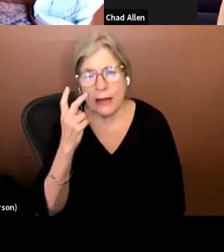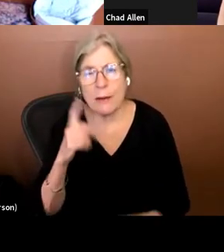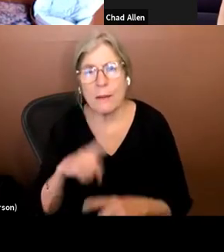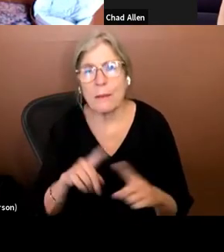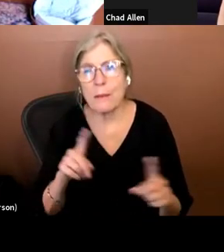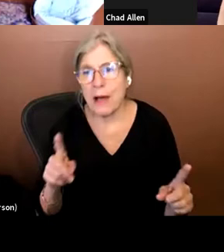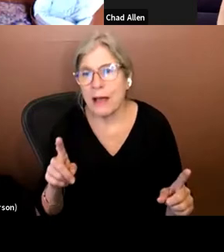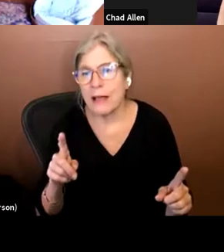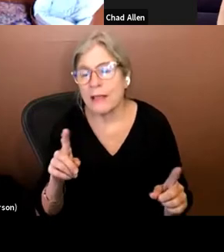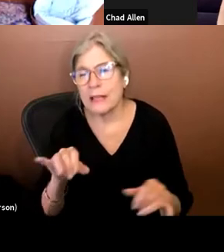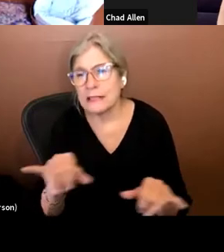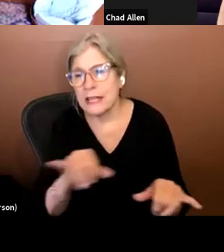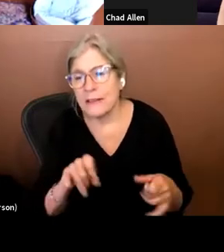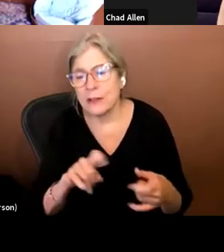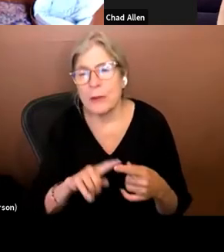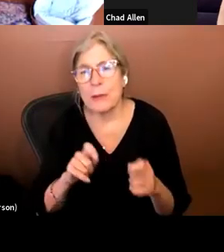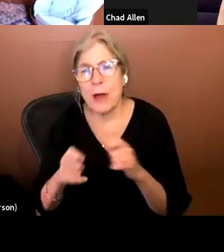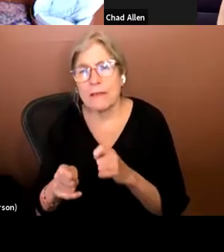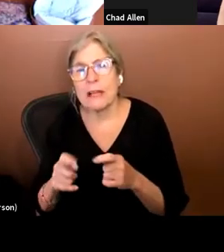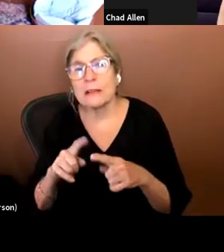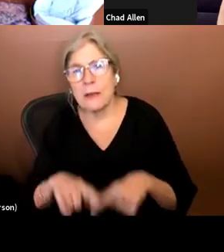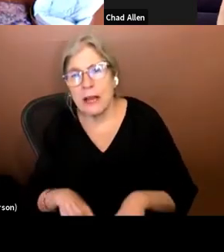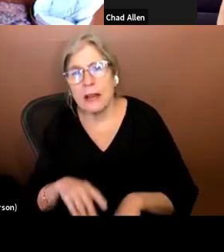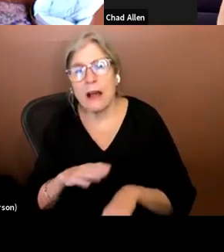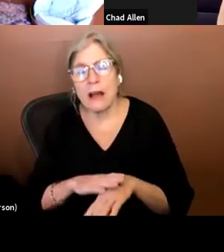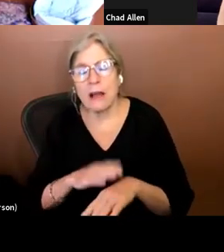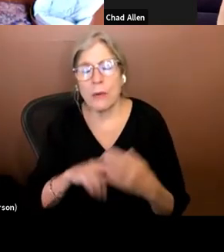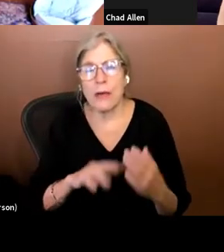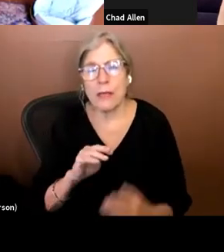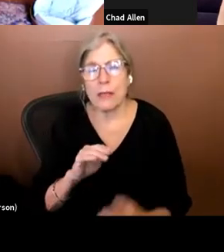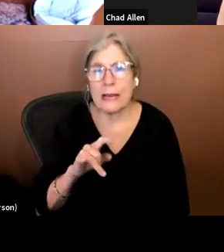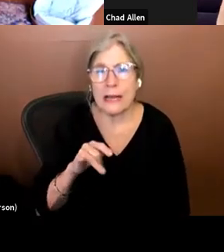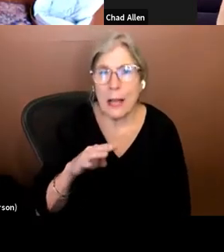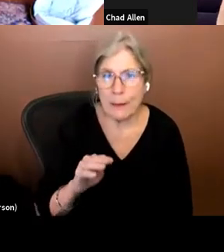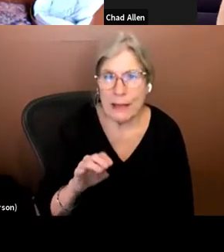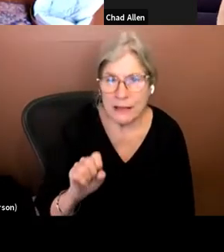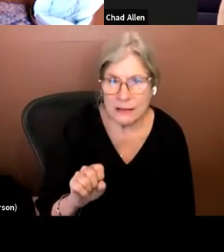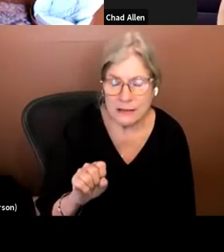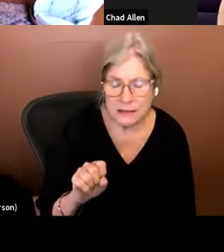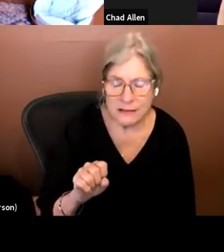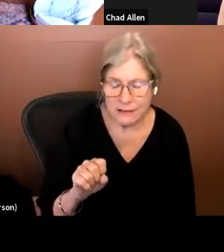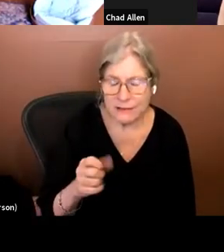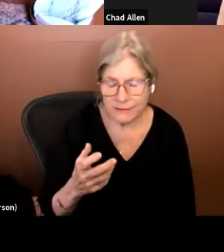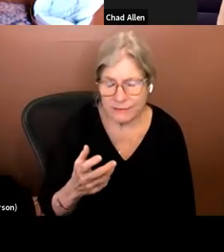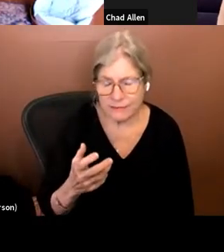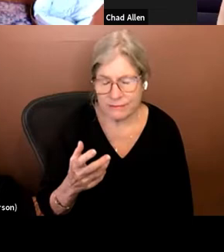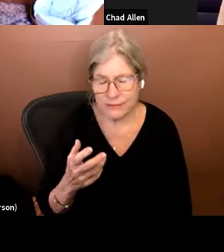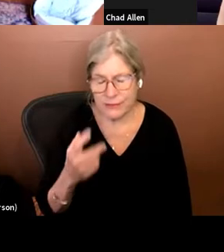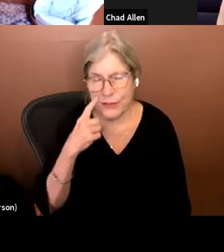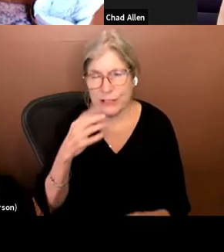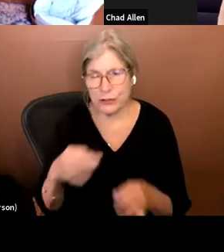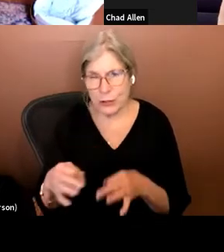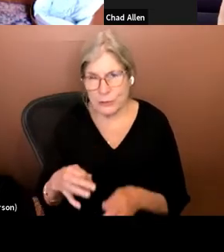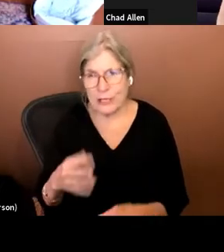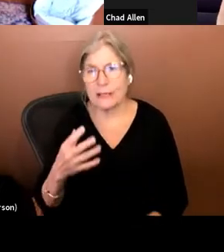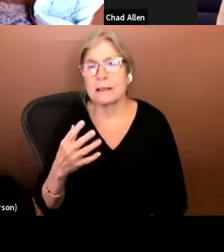standards have to be modified depending what the medium is you are describ ing. There are kind of principles of audio D